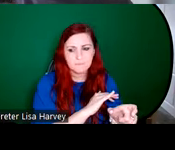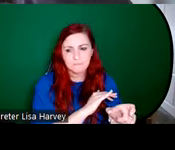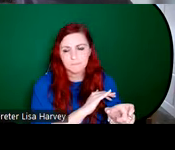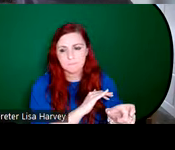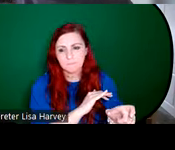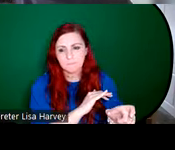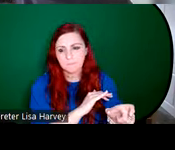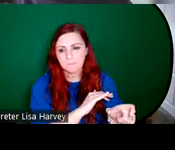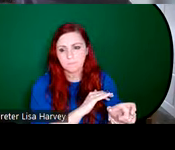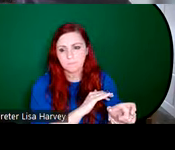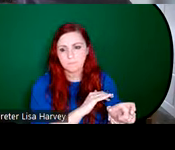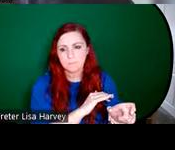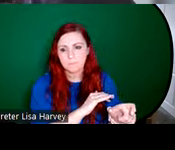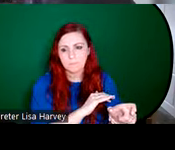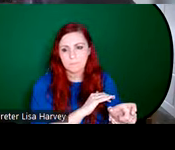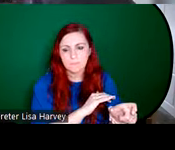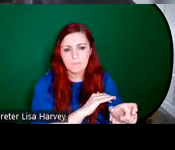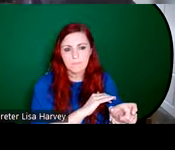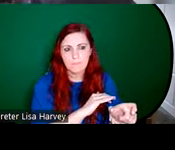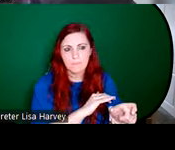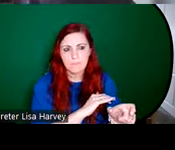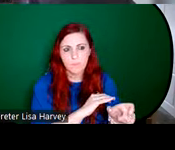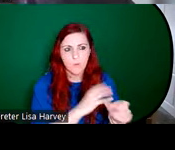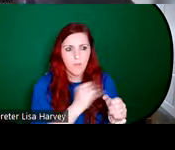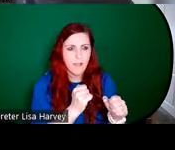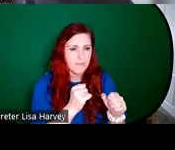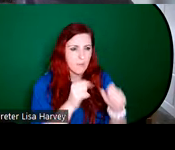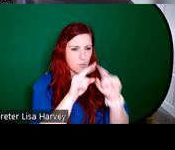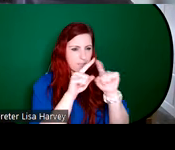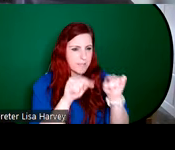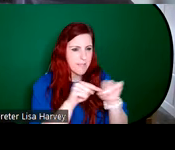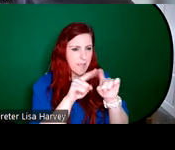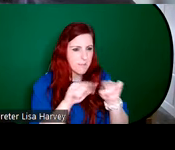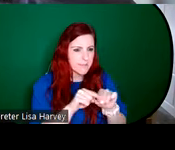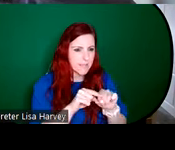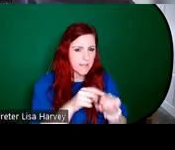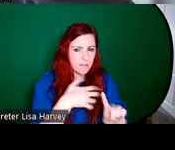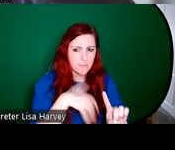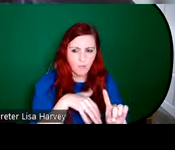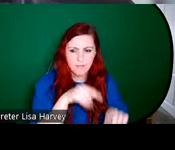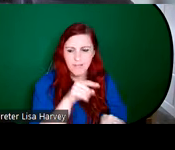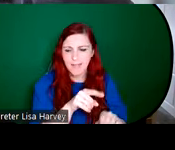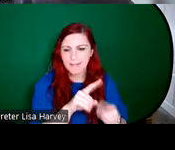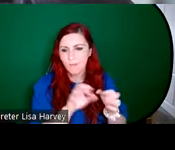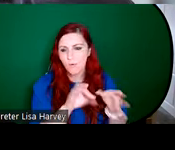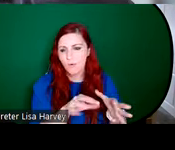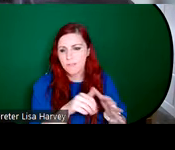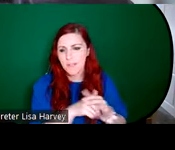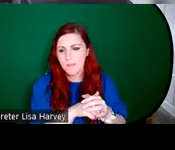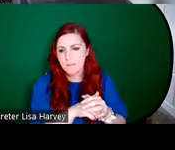diamond shaped quarries in the background and of course the tree canopy. The